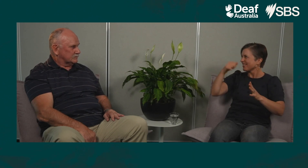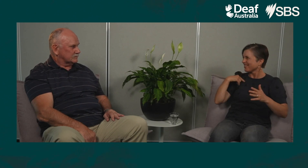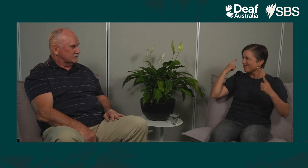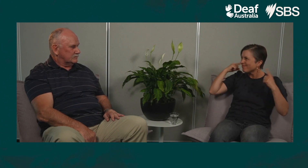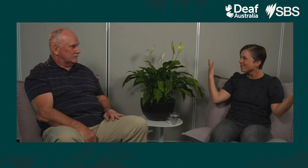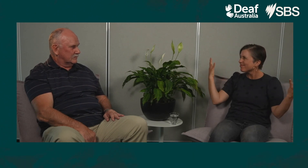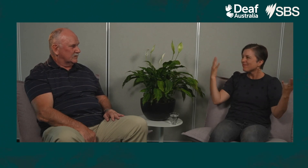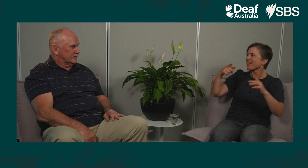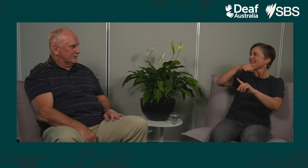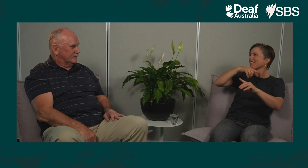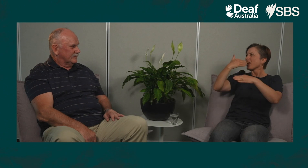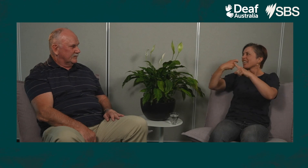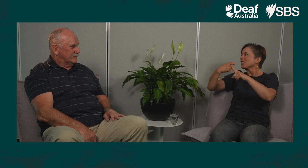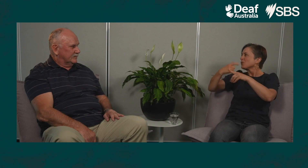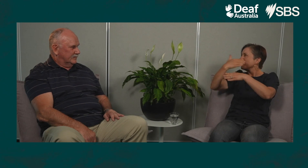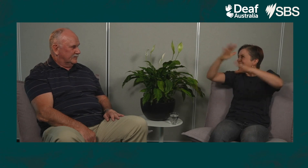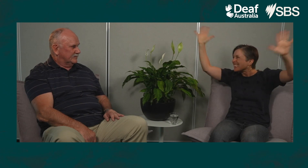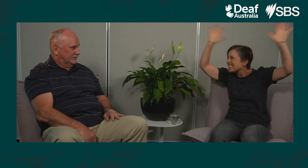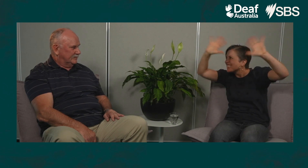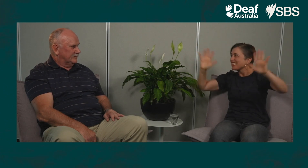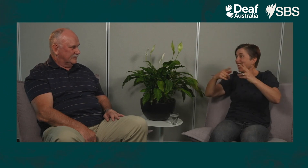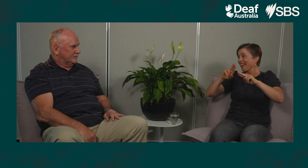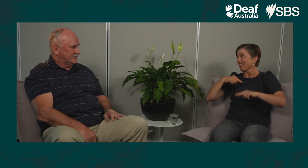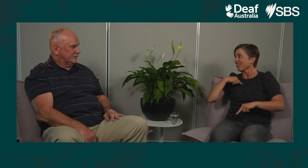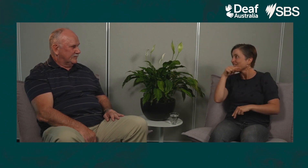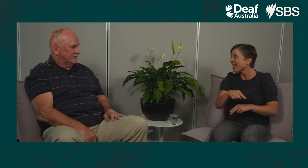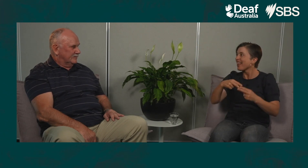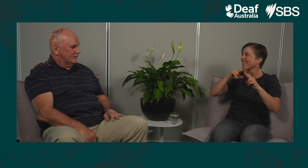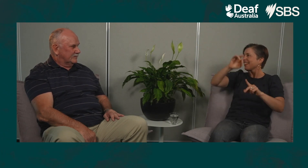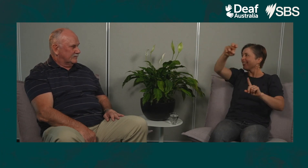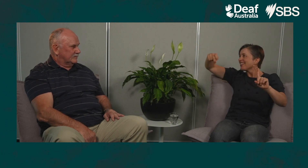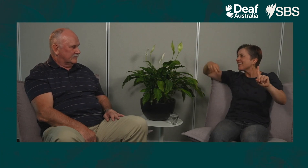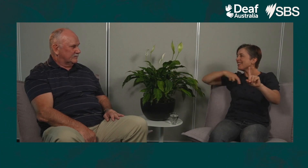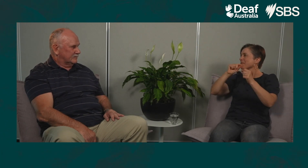and wave through them, and hope that we saw them just by chance.